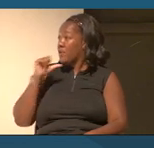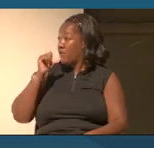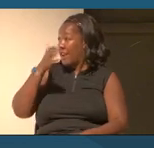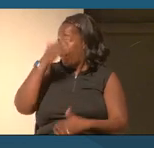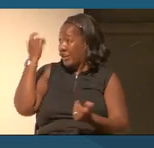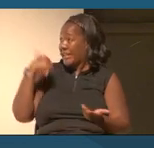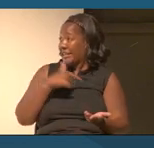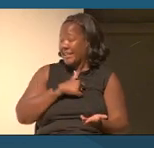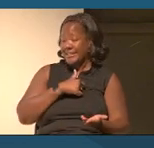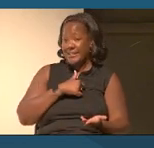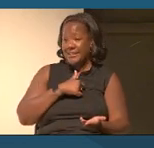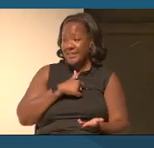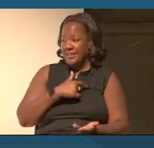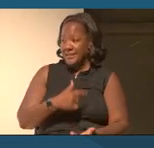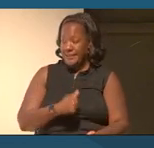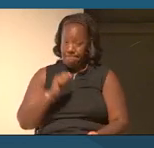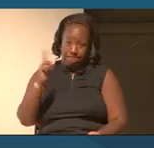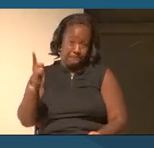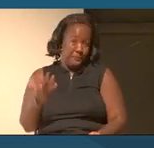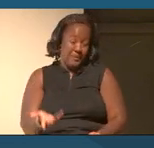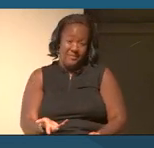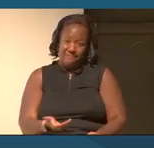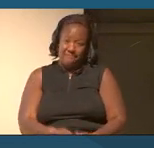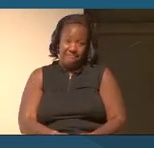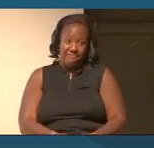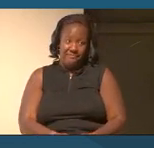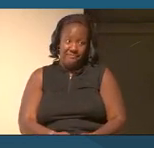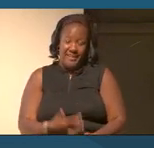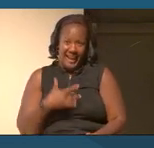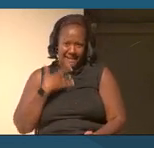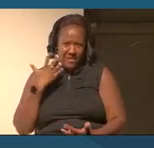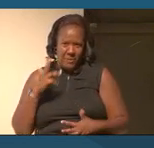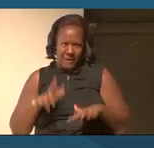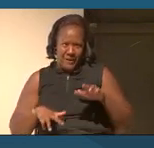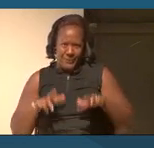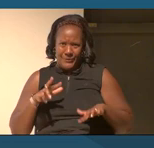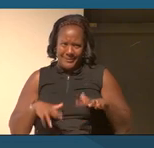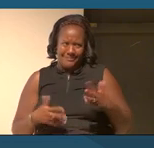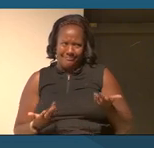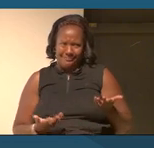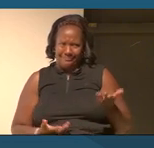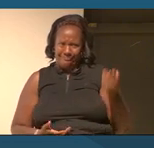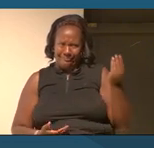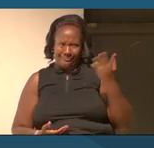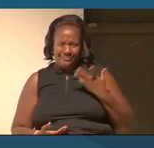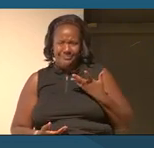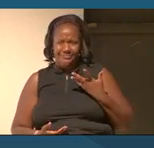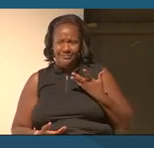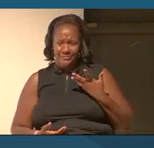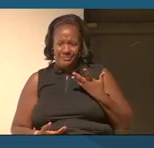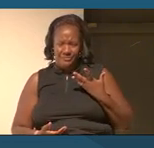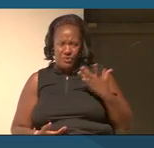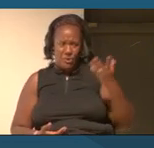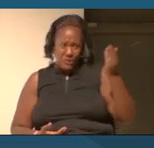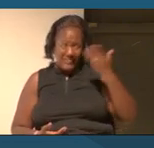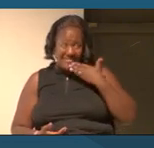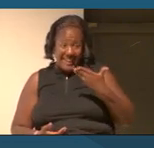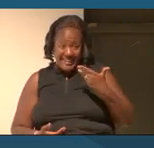Well, I felt awkward with that ability to receive that thanks, because in many ways,